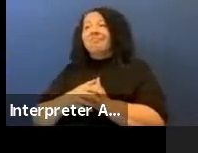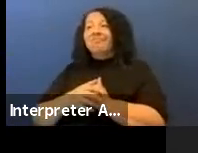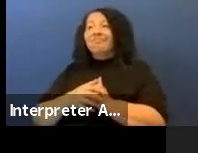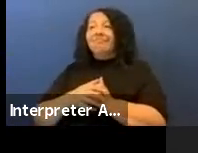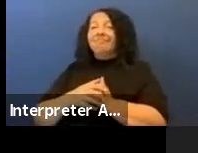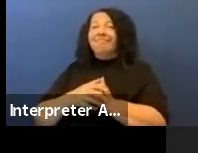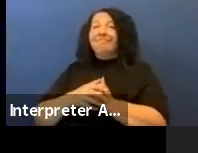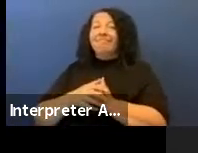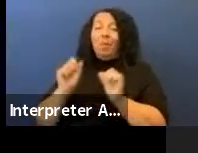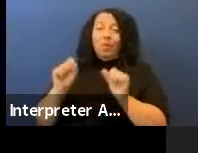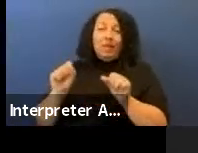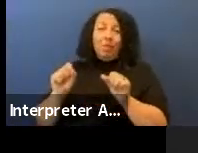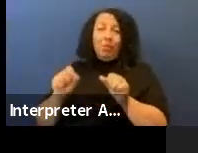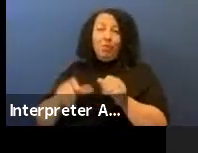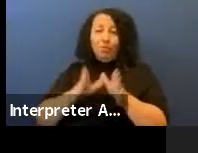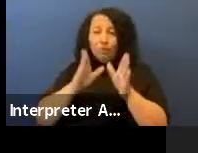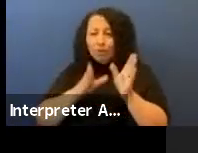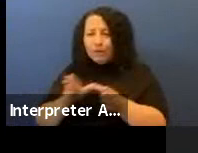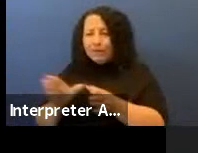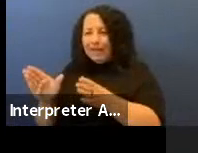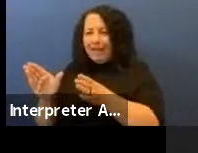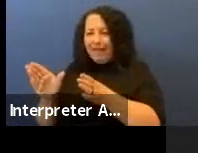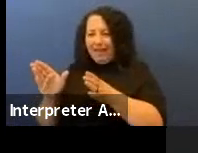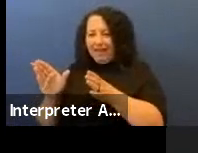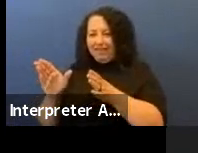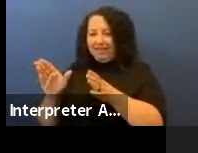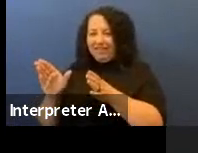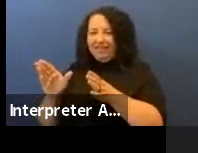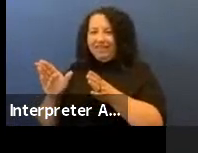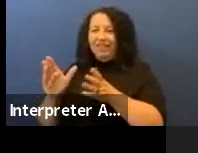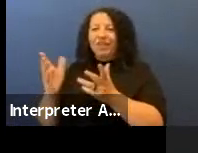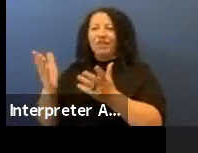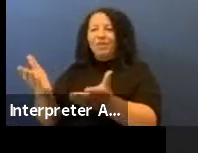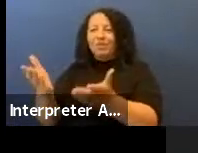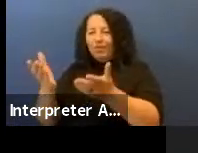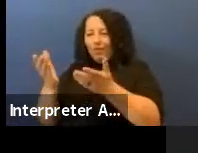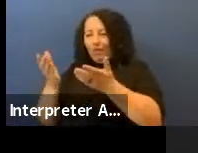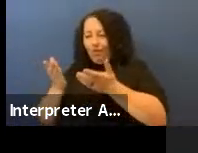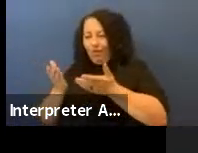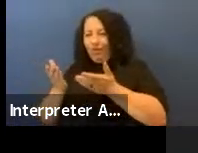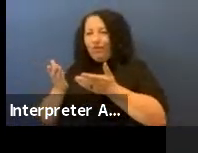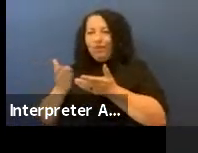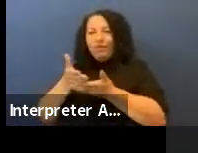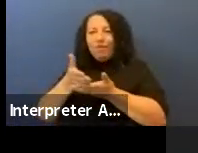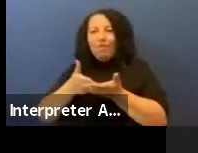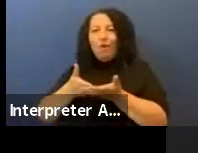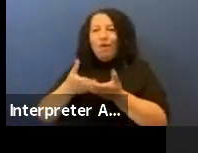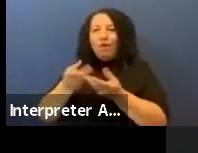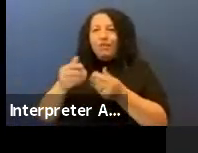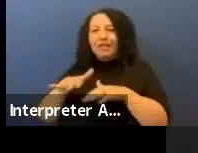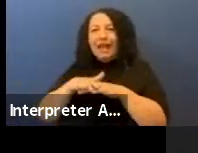organize the return of a parcel of land that a white man farmer